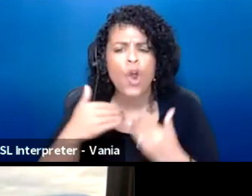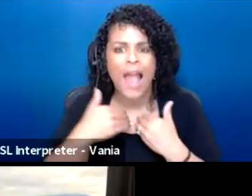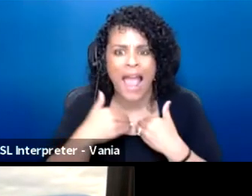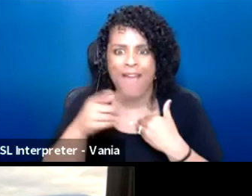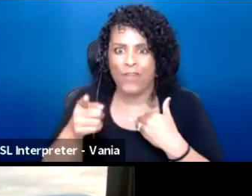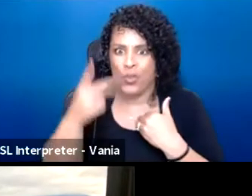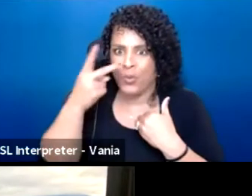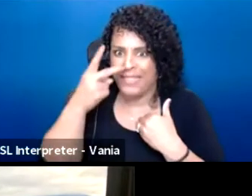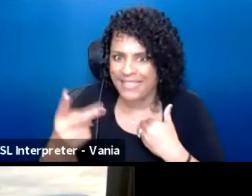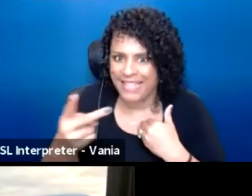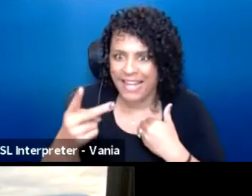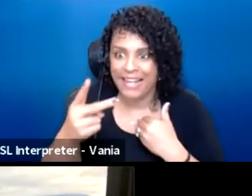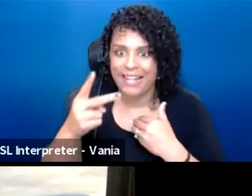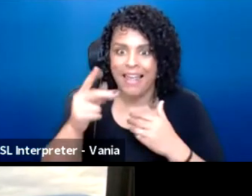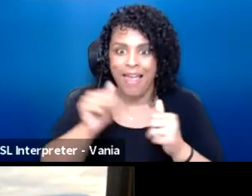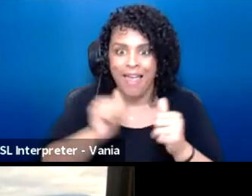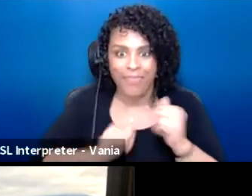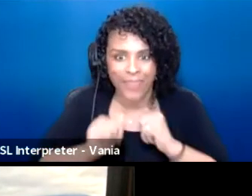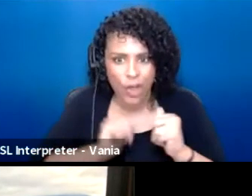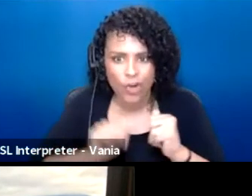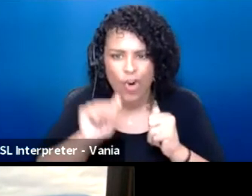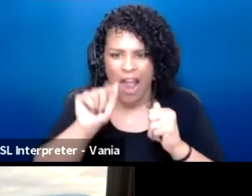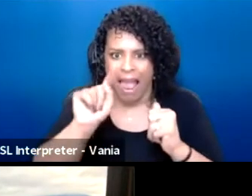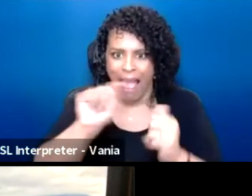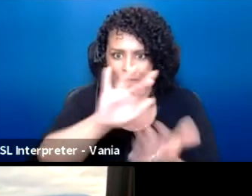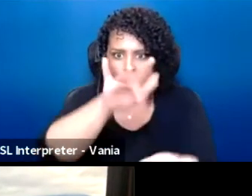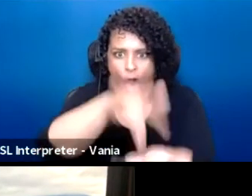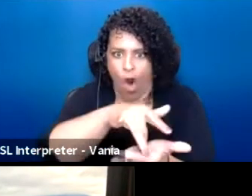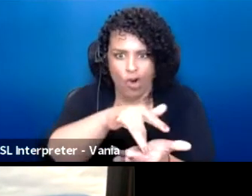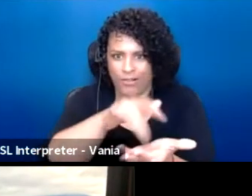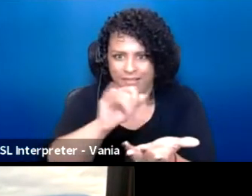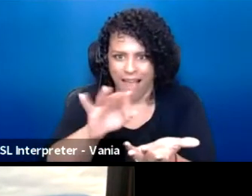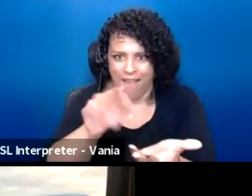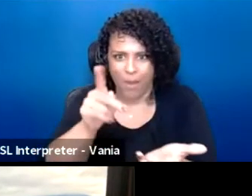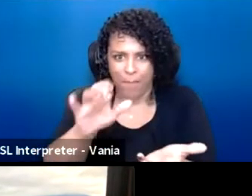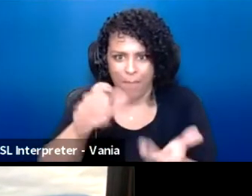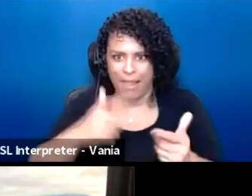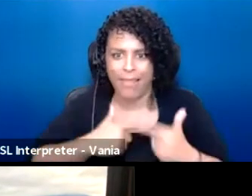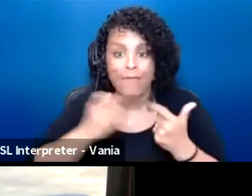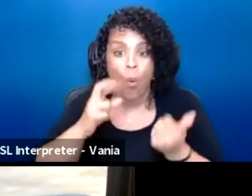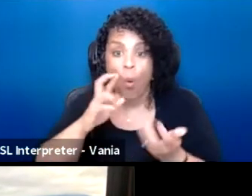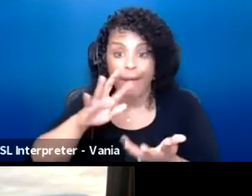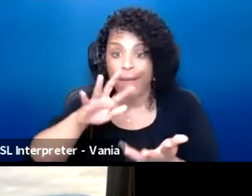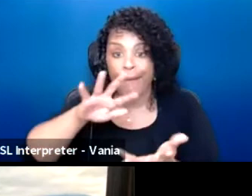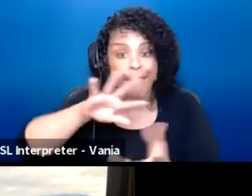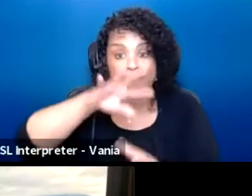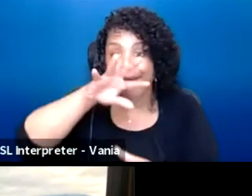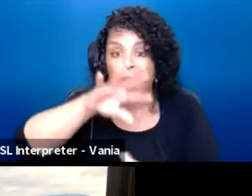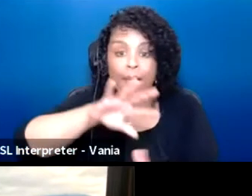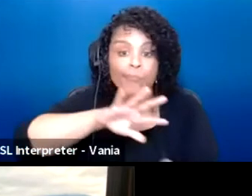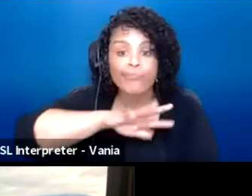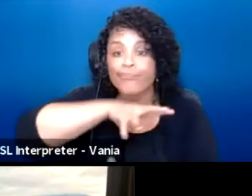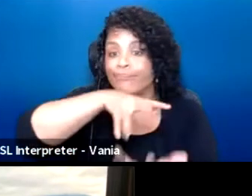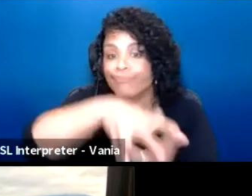at the heart of public life or theater integrated into civic practice or vice versa?